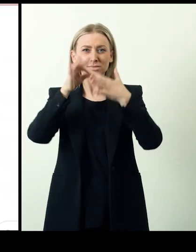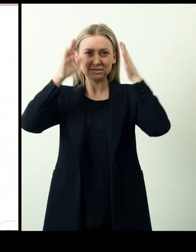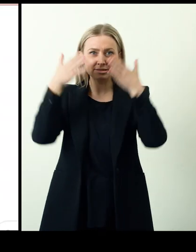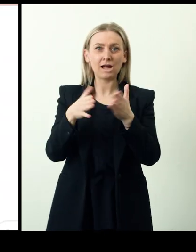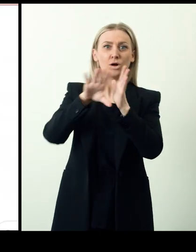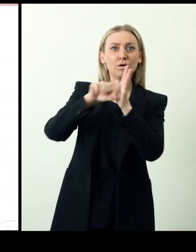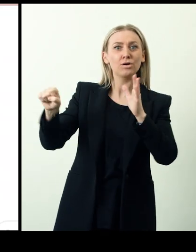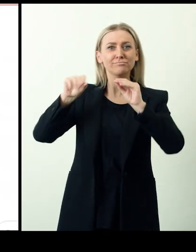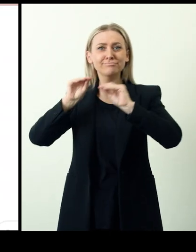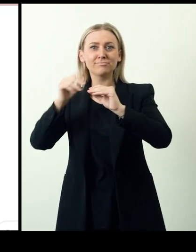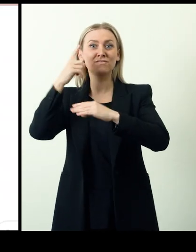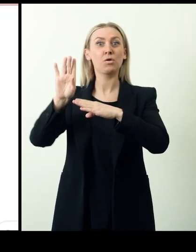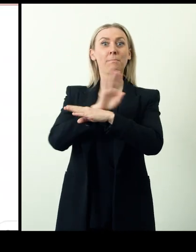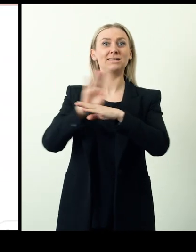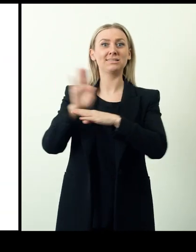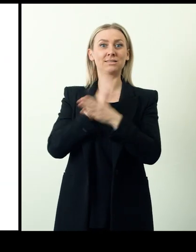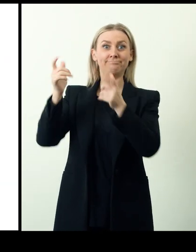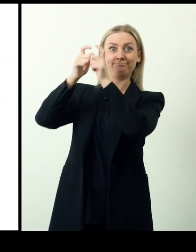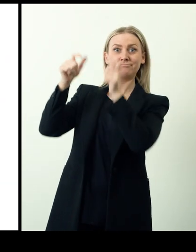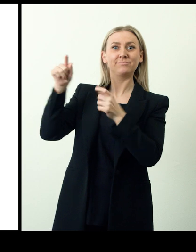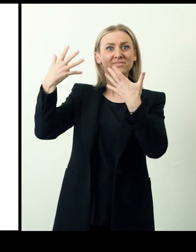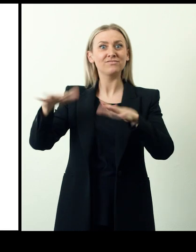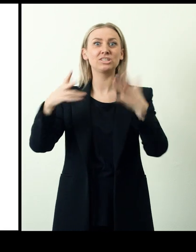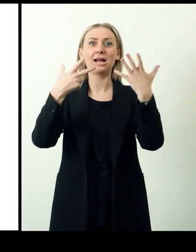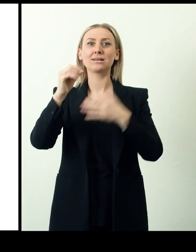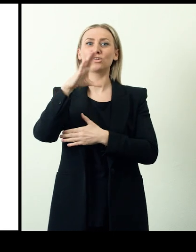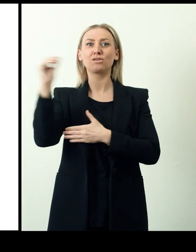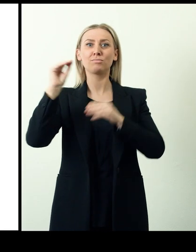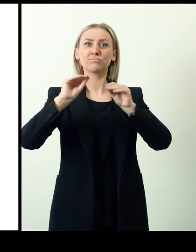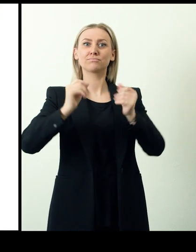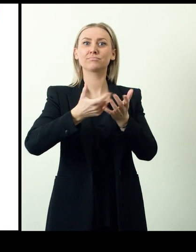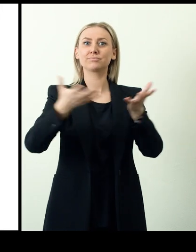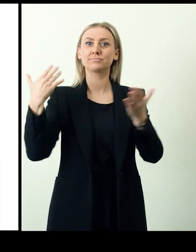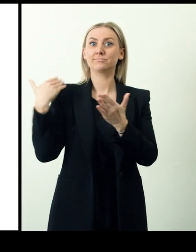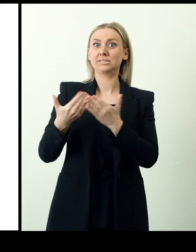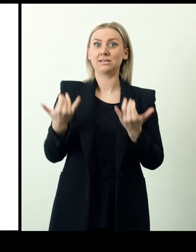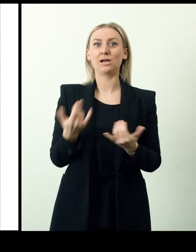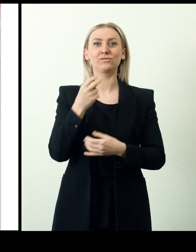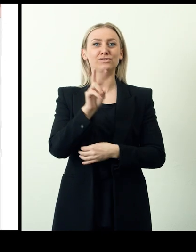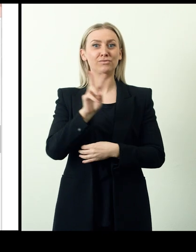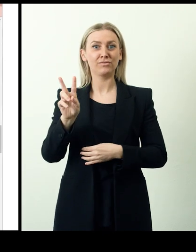video based customers specific online training for businesses- Fable worked with 80 companies in 2022.